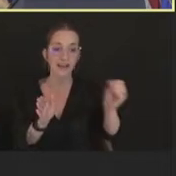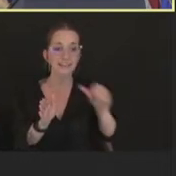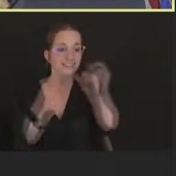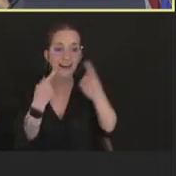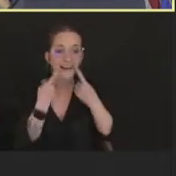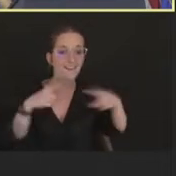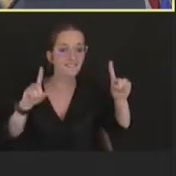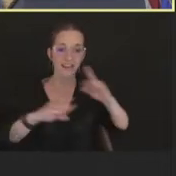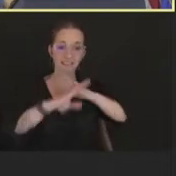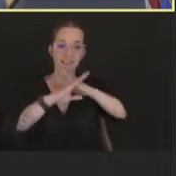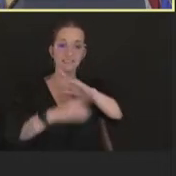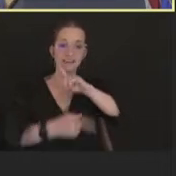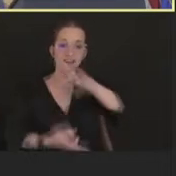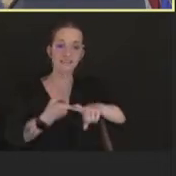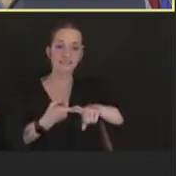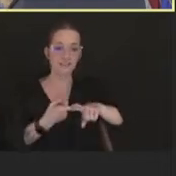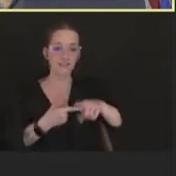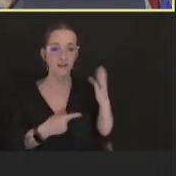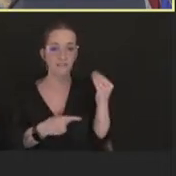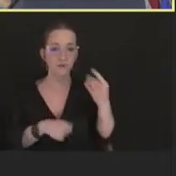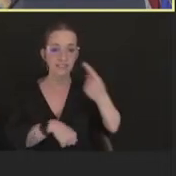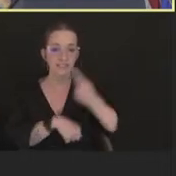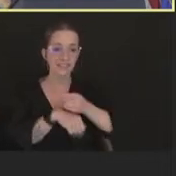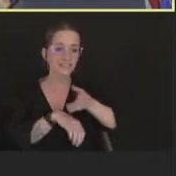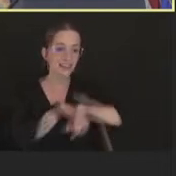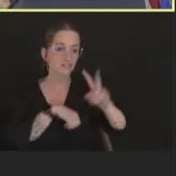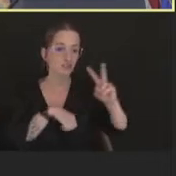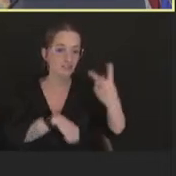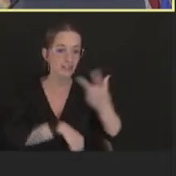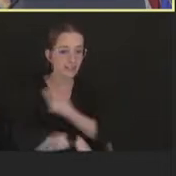I know you'll be hearing more about this tomorrow, with the safety talks,